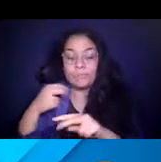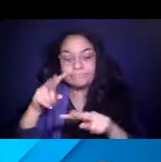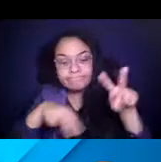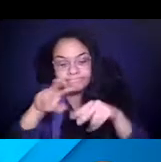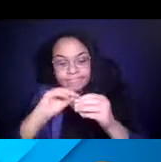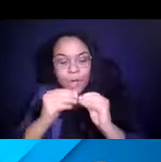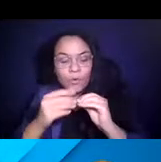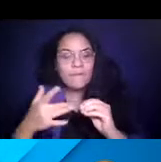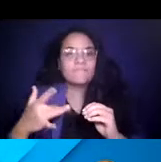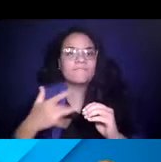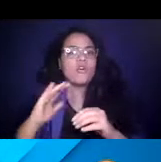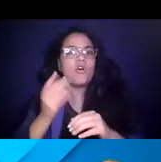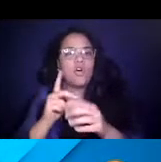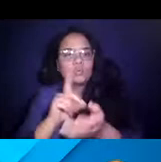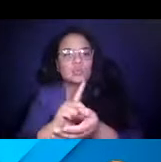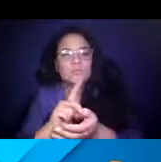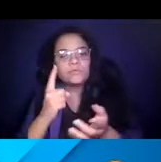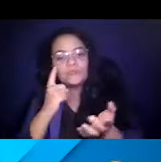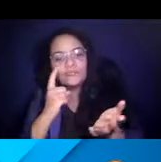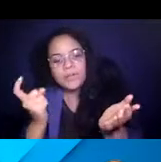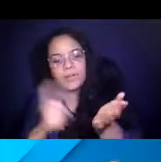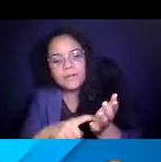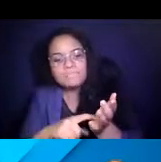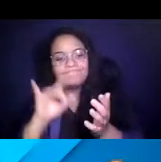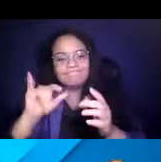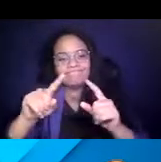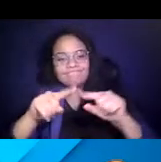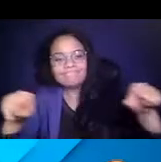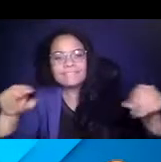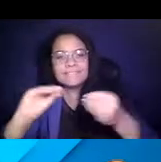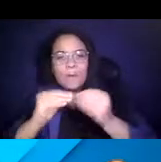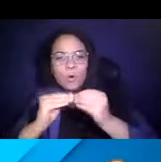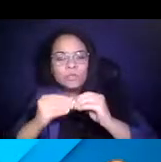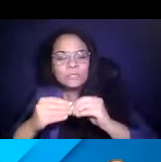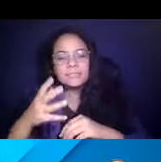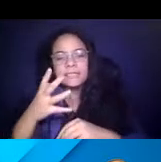duty to recognize these nuances and not only do